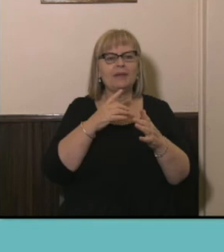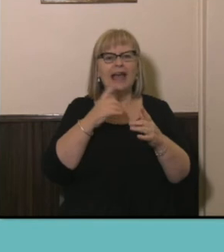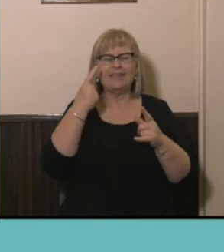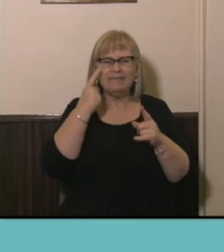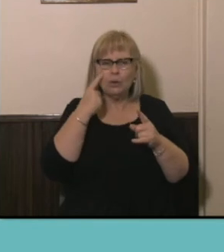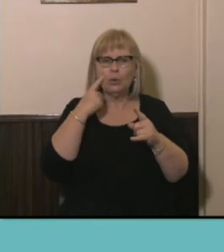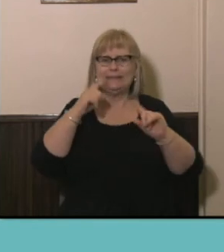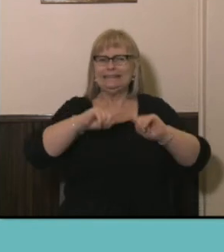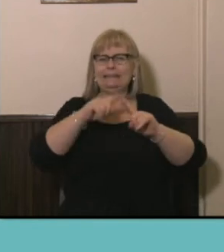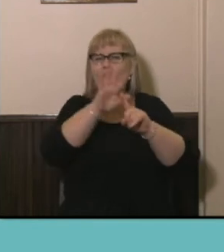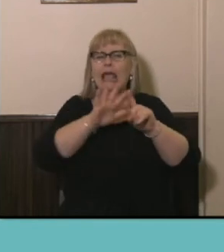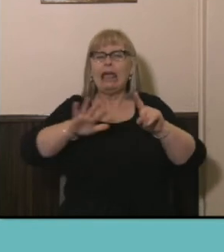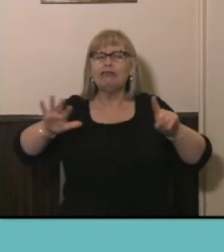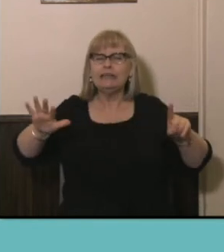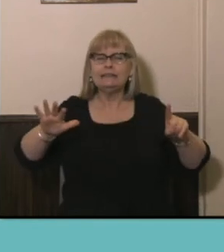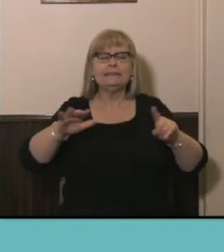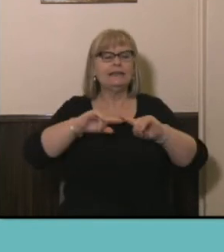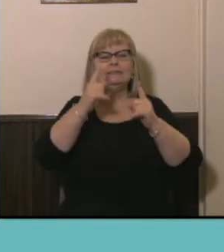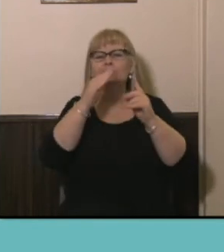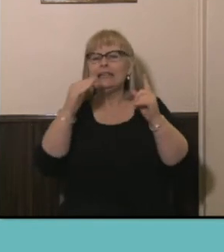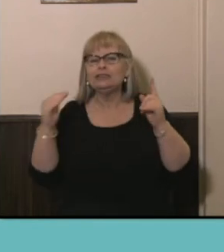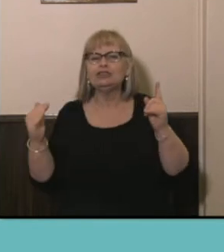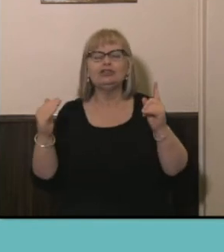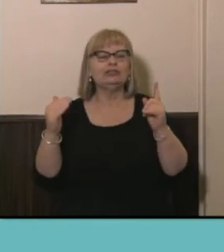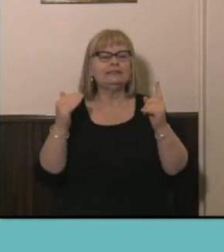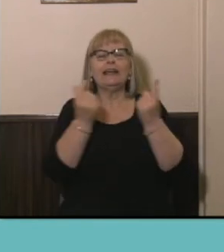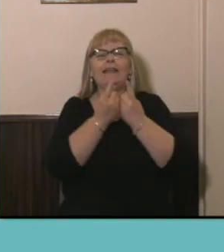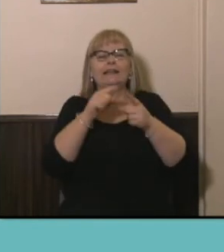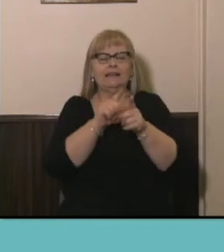and industries of occupation and you know all that sort of stuff,